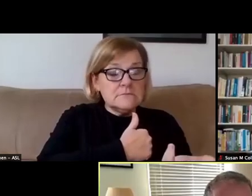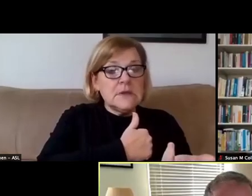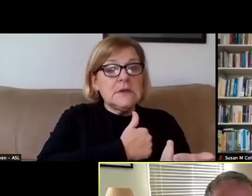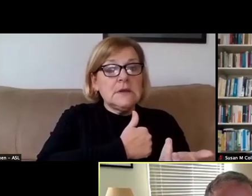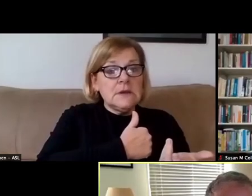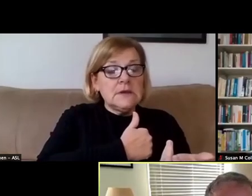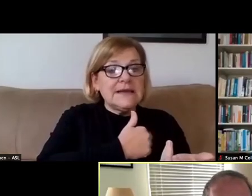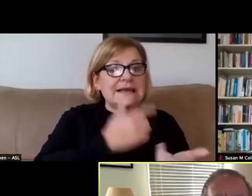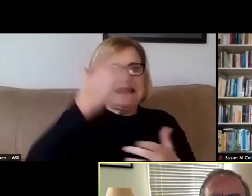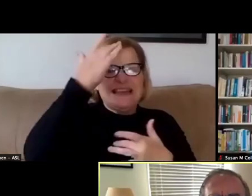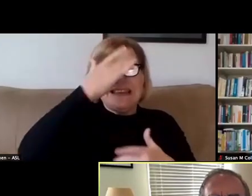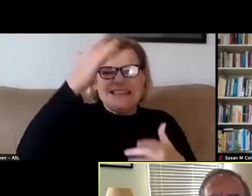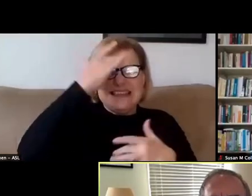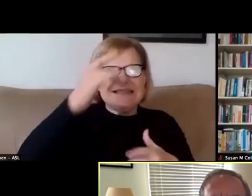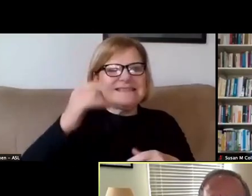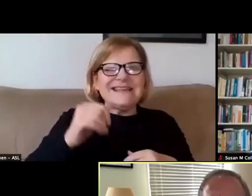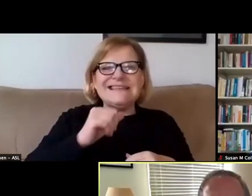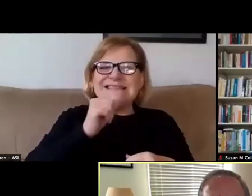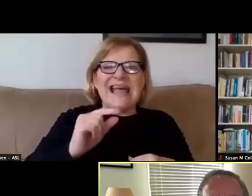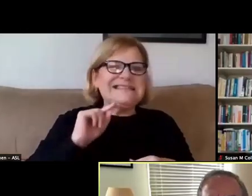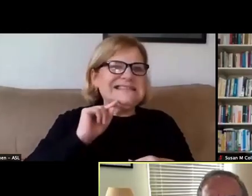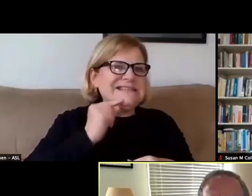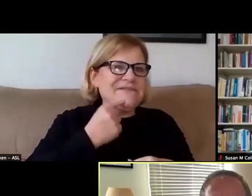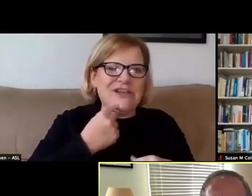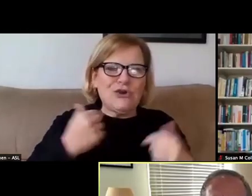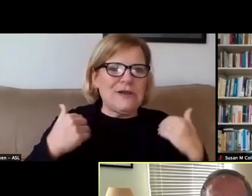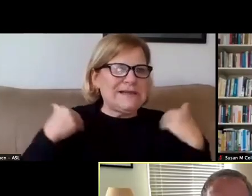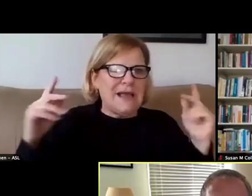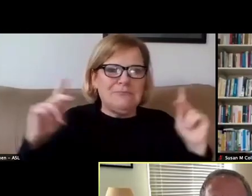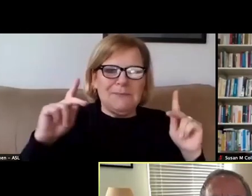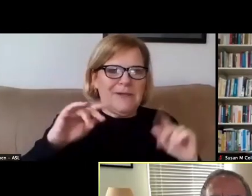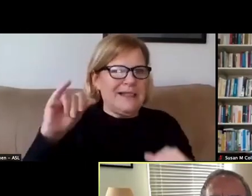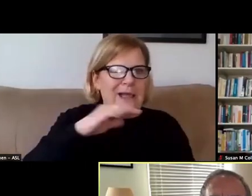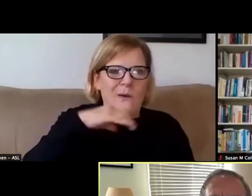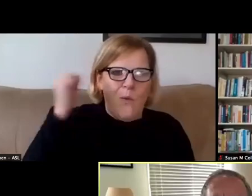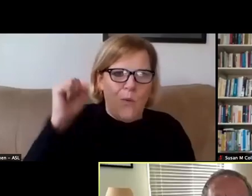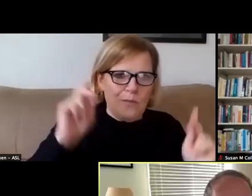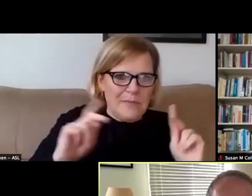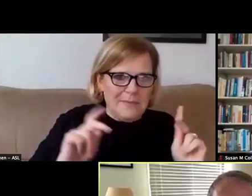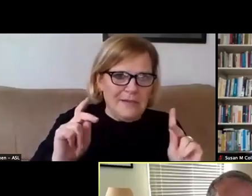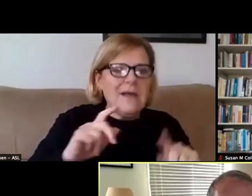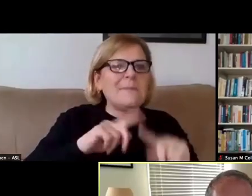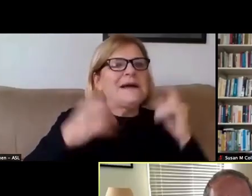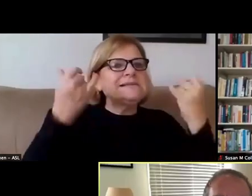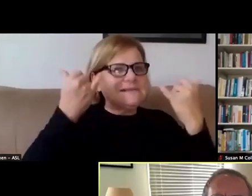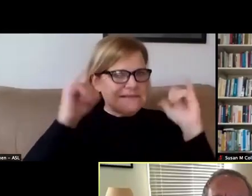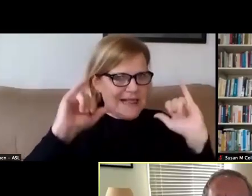the disease is not as severe in young people as it is an older people, it's still a serious illness.